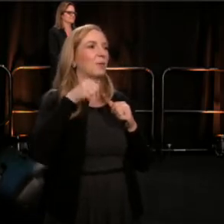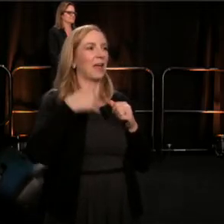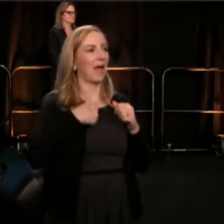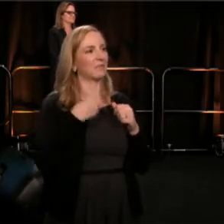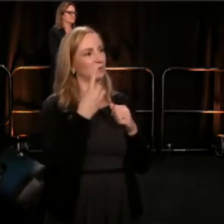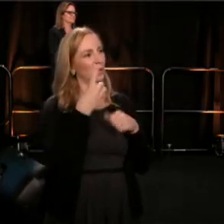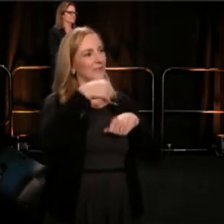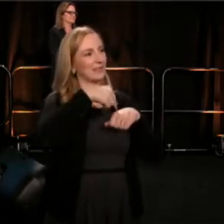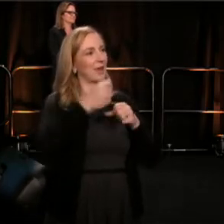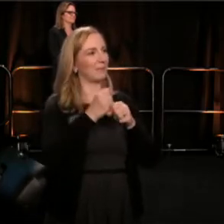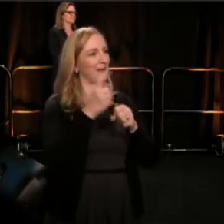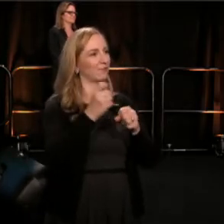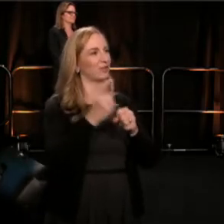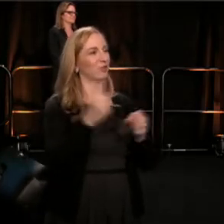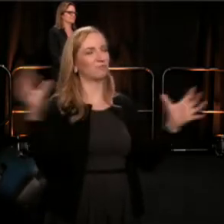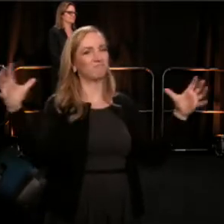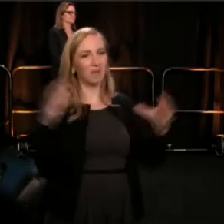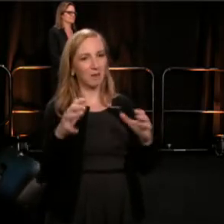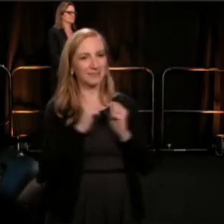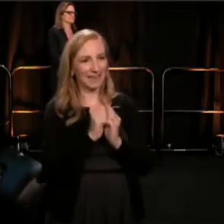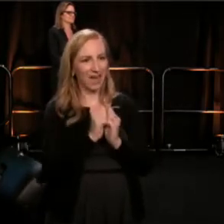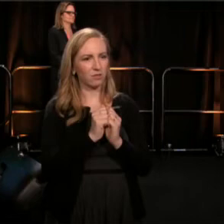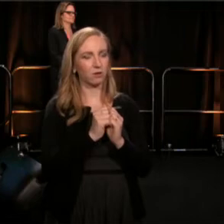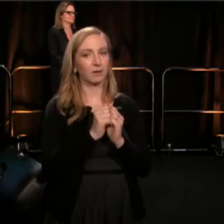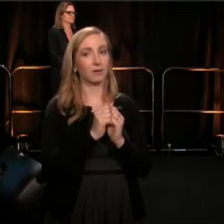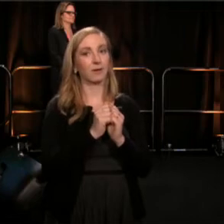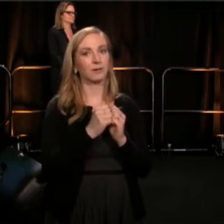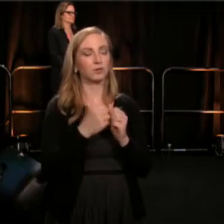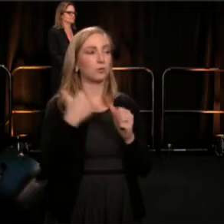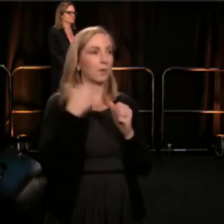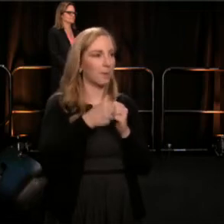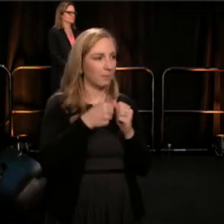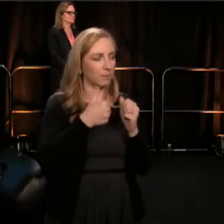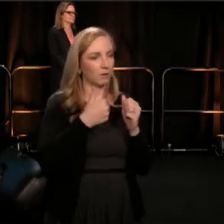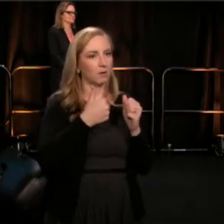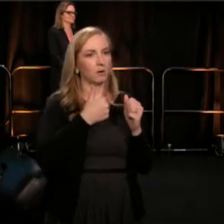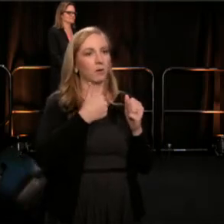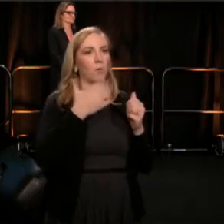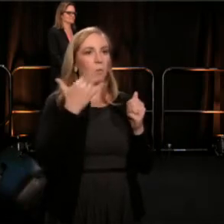and to remind ourselves why we are fighting to make payroll every week.